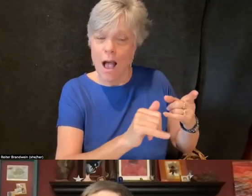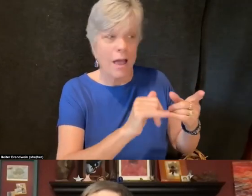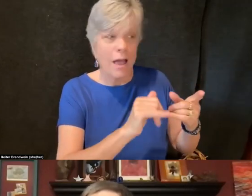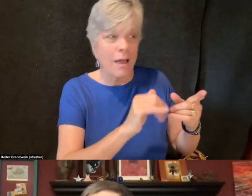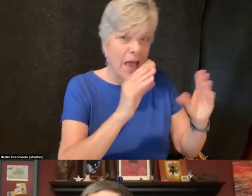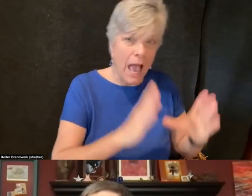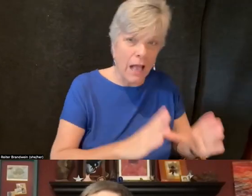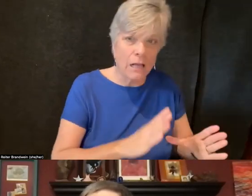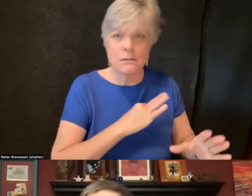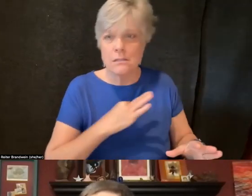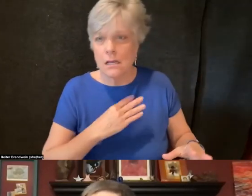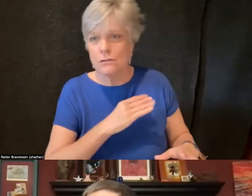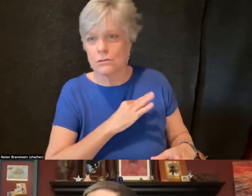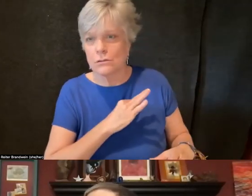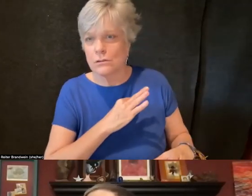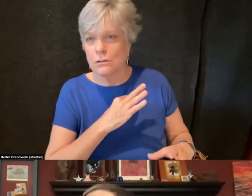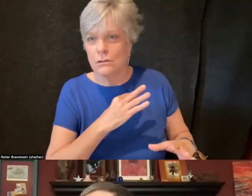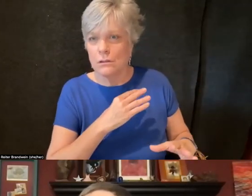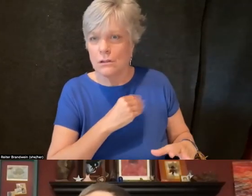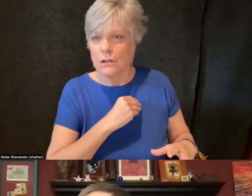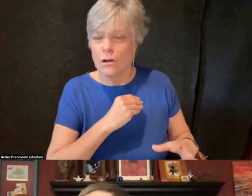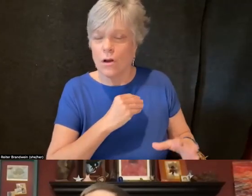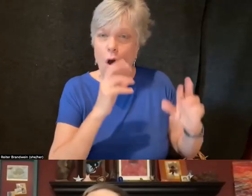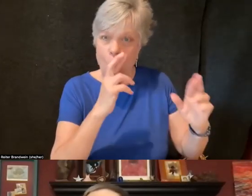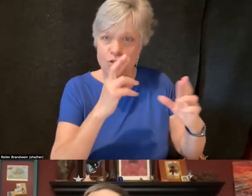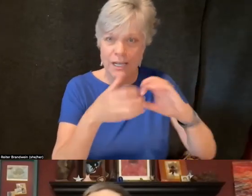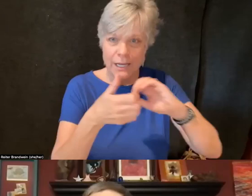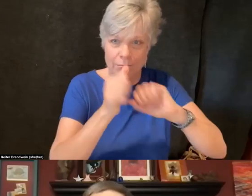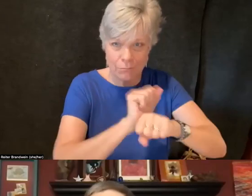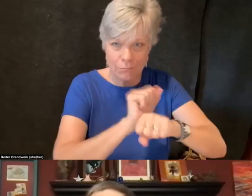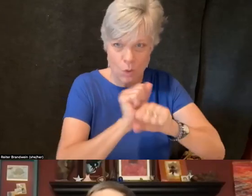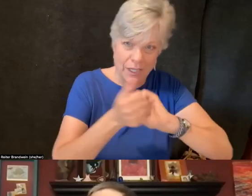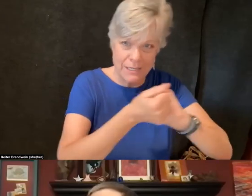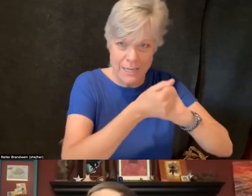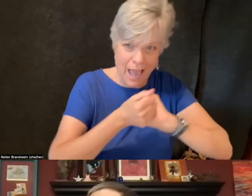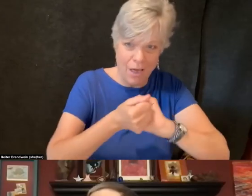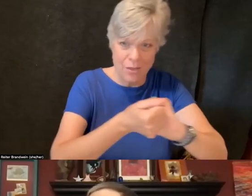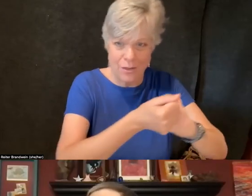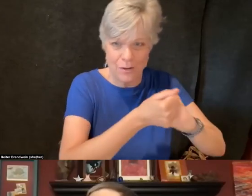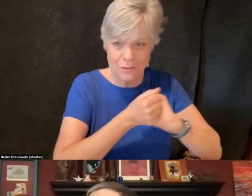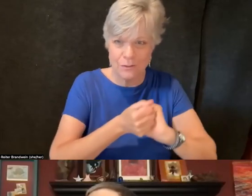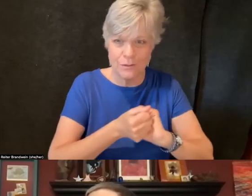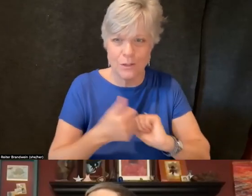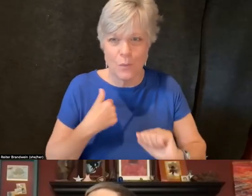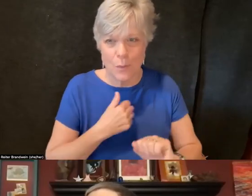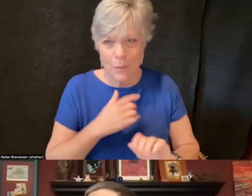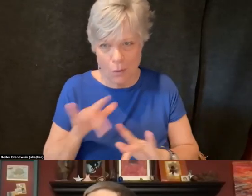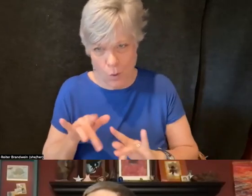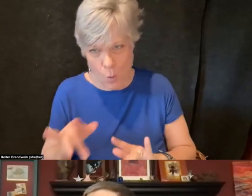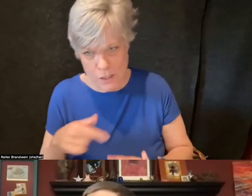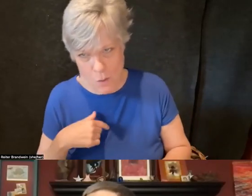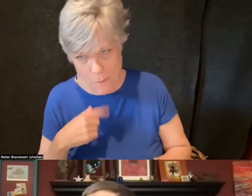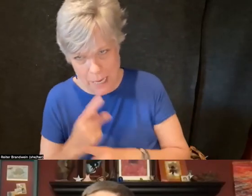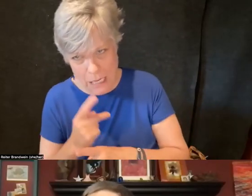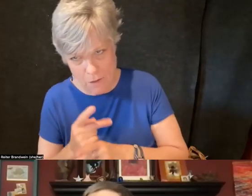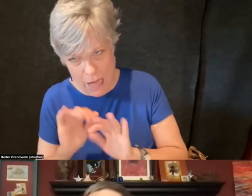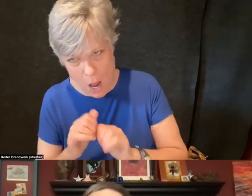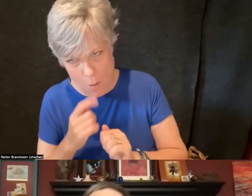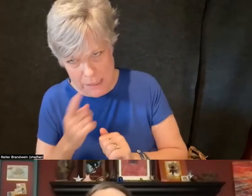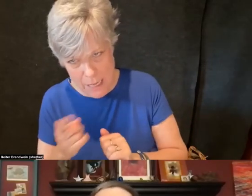and hopefully not with hierarchy. Although, hey, but we're being recorded so I'm being prudent in my remarks, although honest as always.